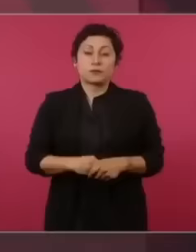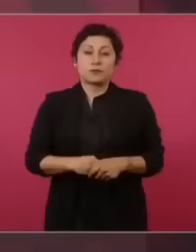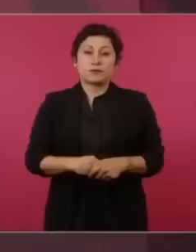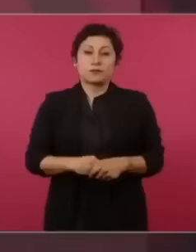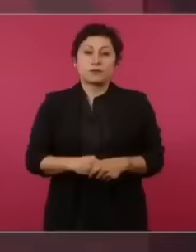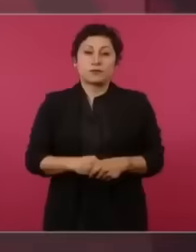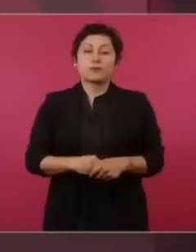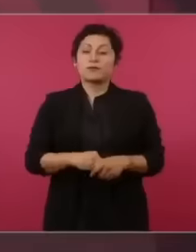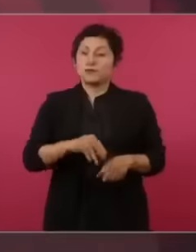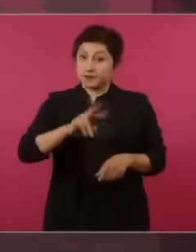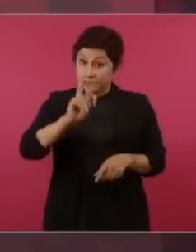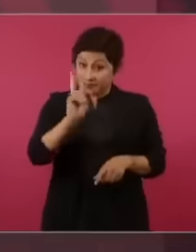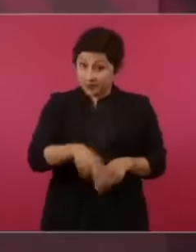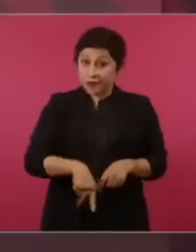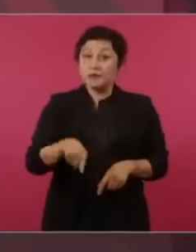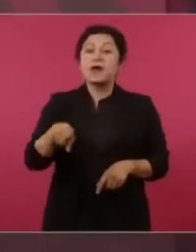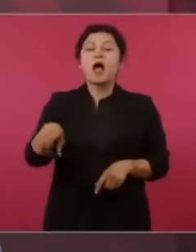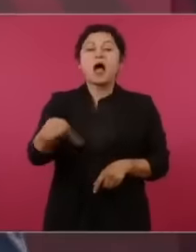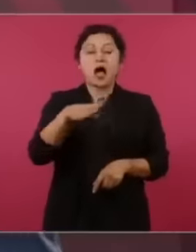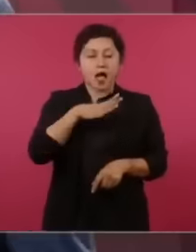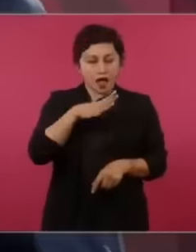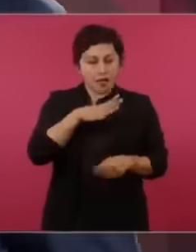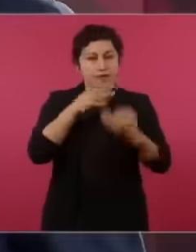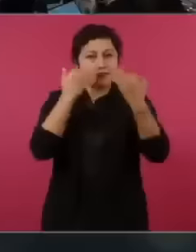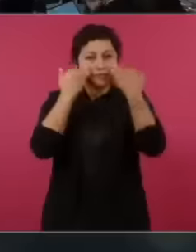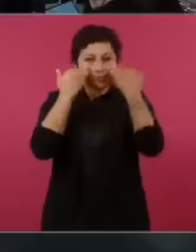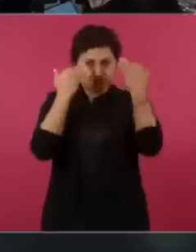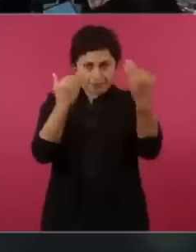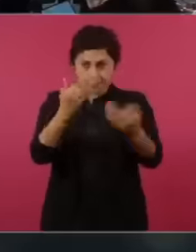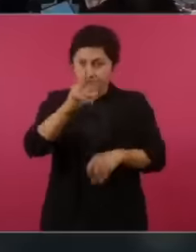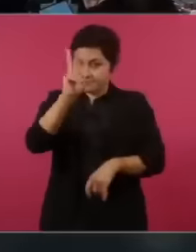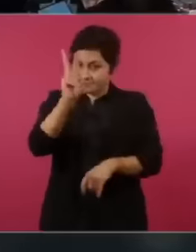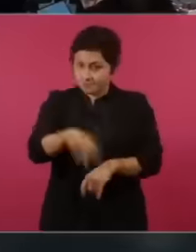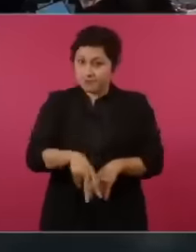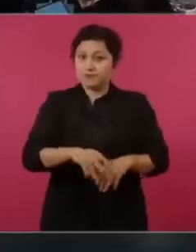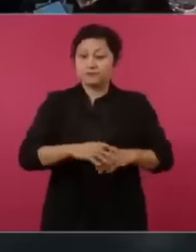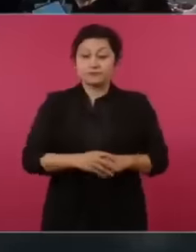testimony speaking with another